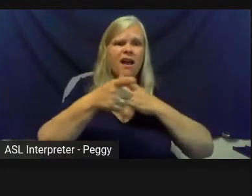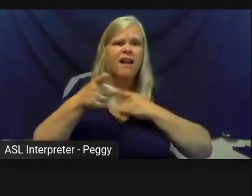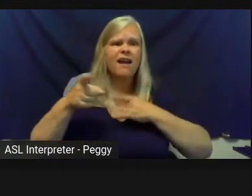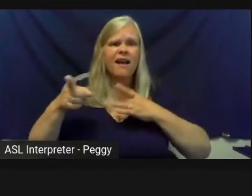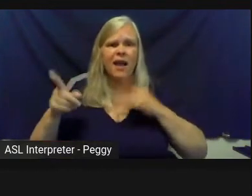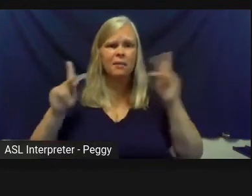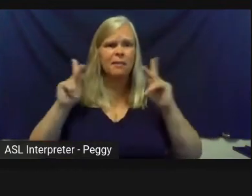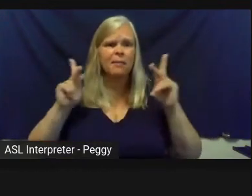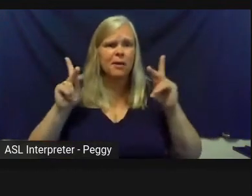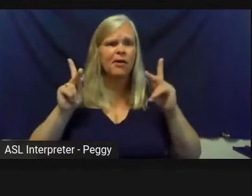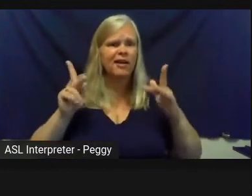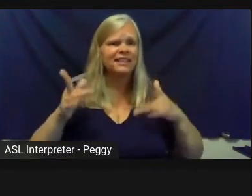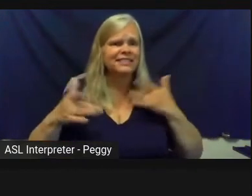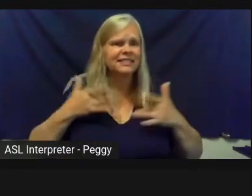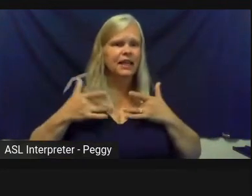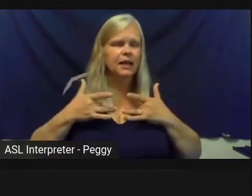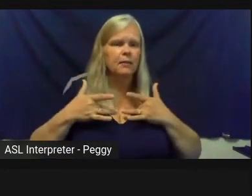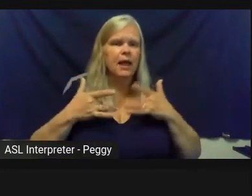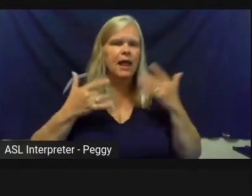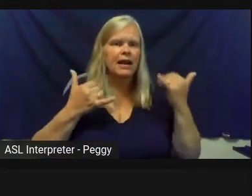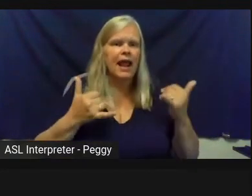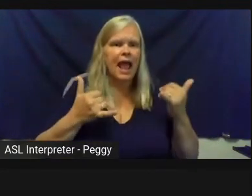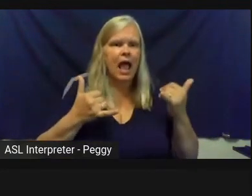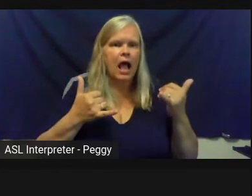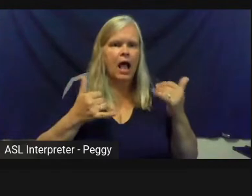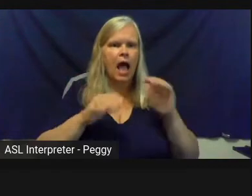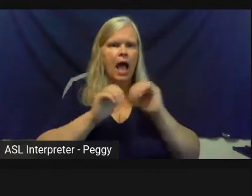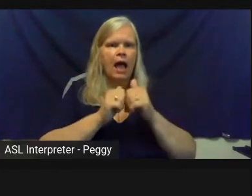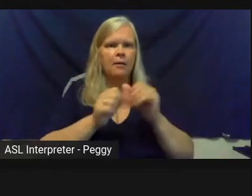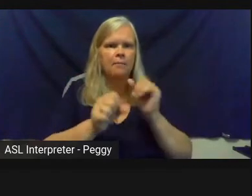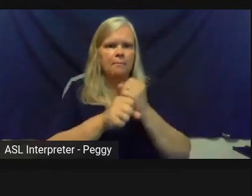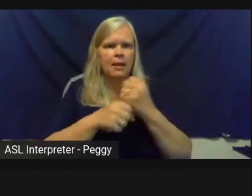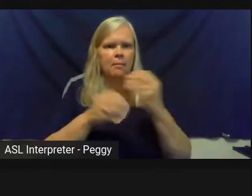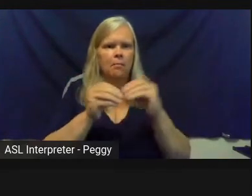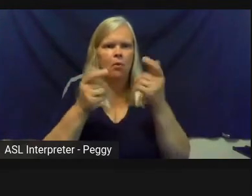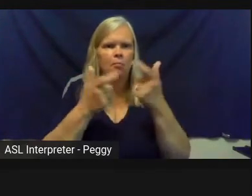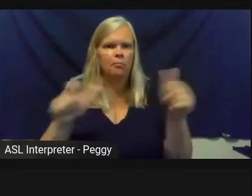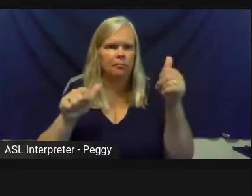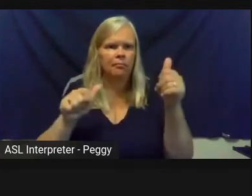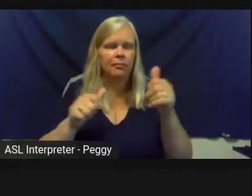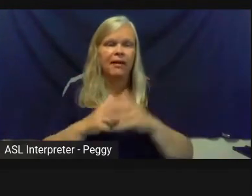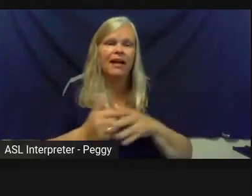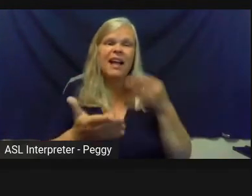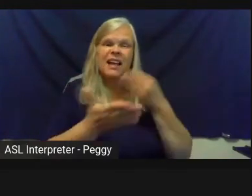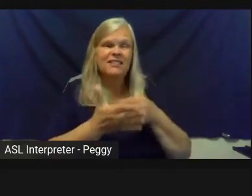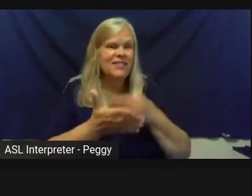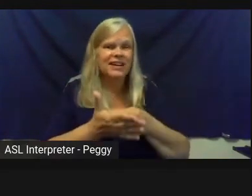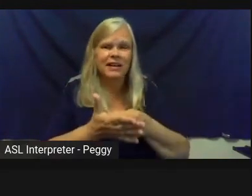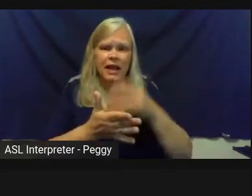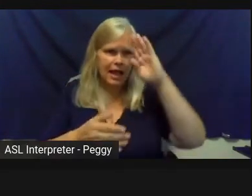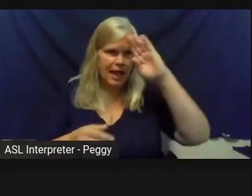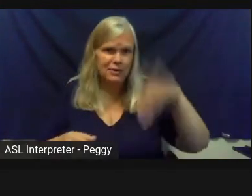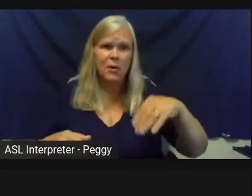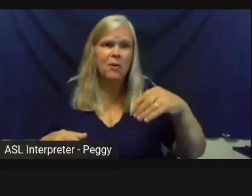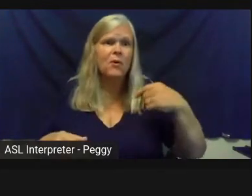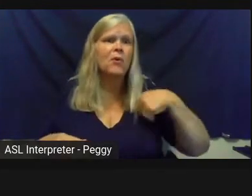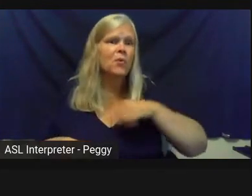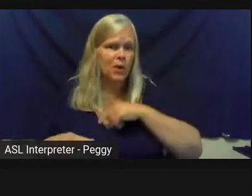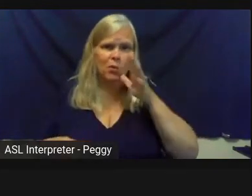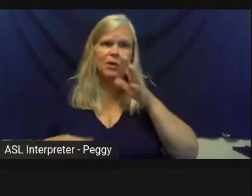but how do you take those to a greater scale? Funding is one piece of that, and I promise, everyone, we'll talk about funding for a few minutes.